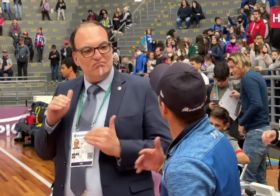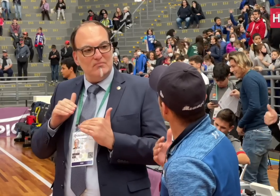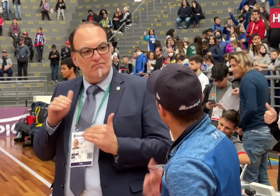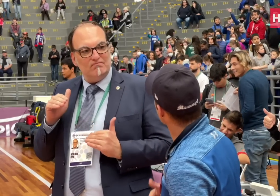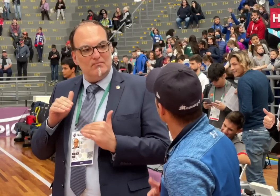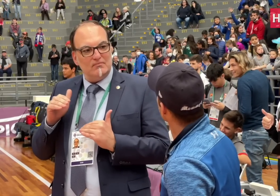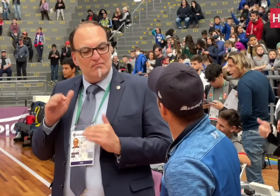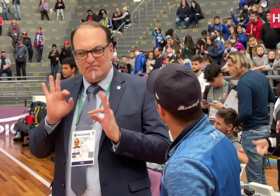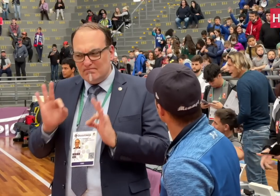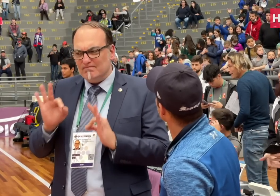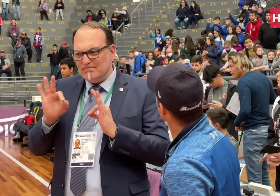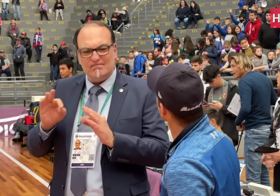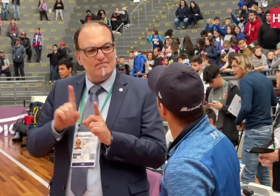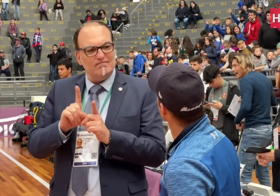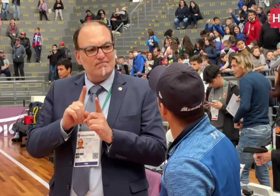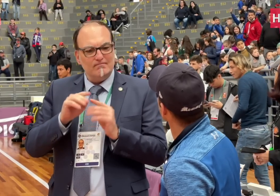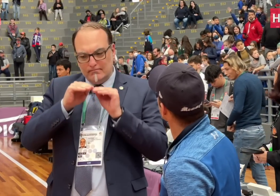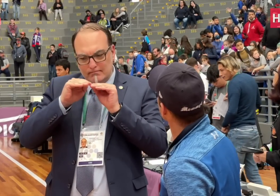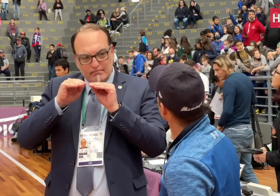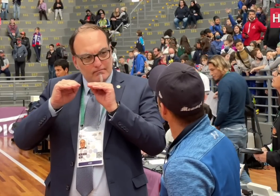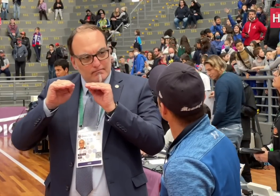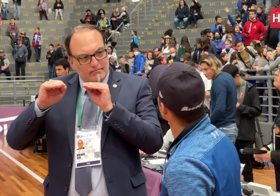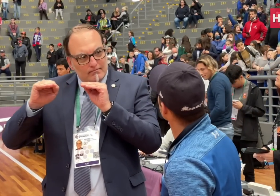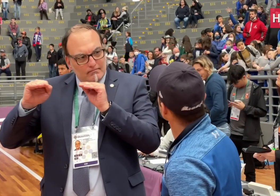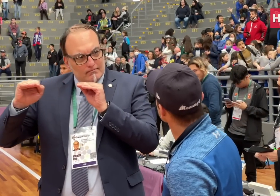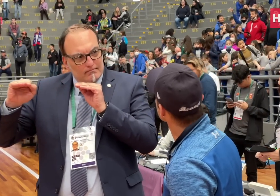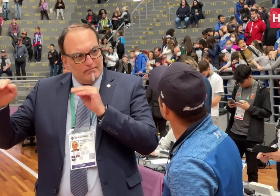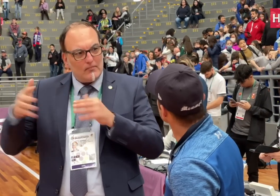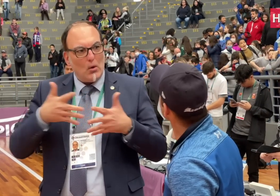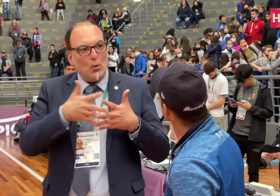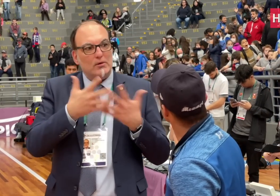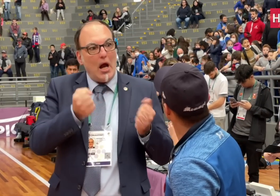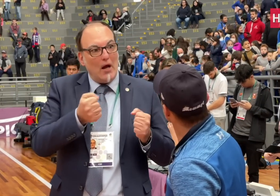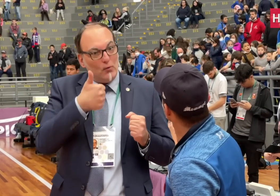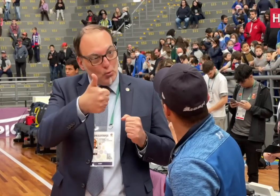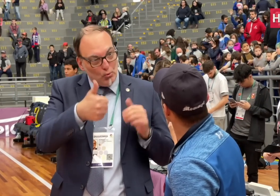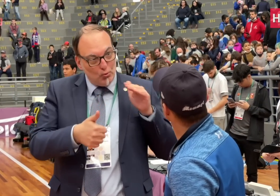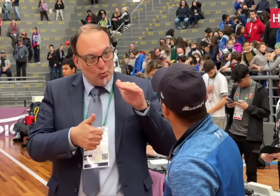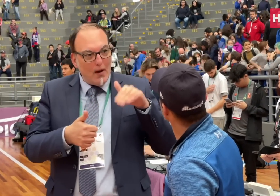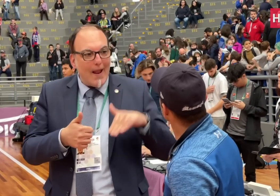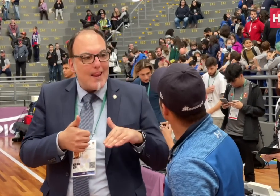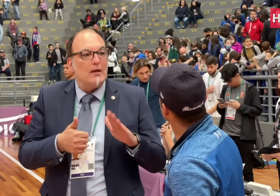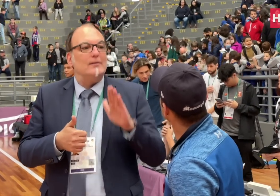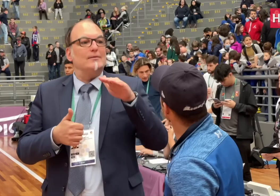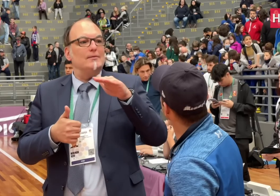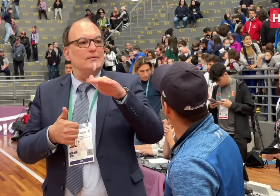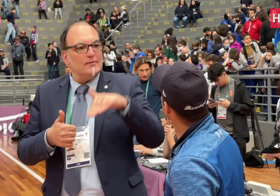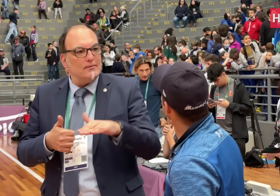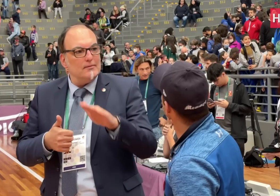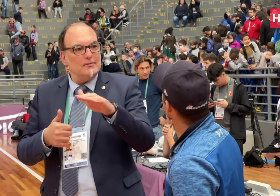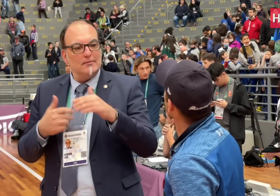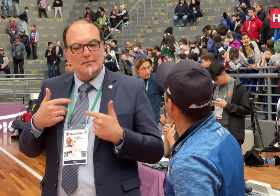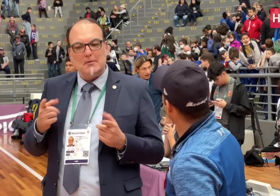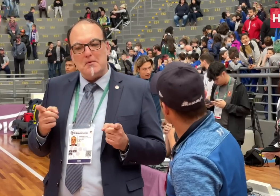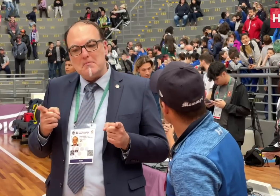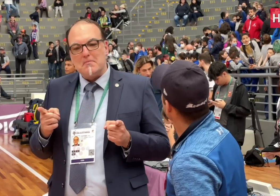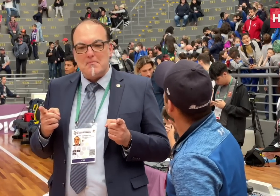It still shouldn’t impact their playing mentality. They played hard, but they weren’t at their optimal